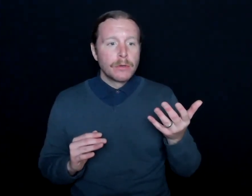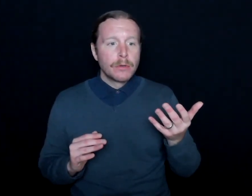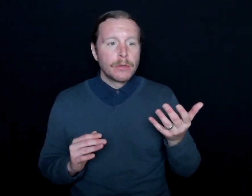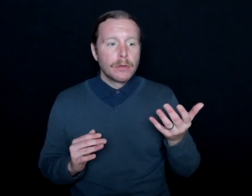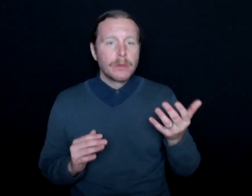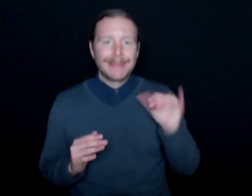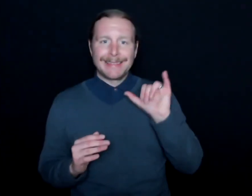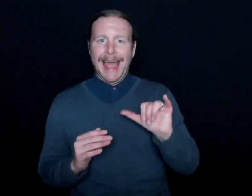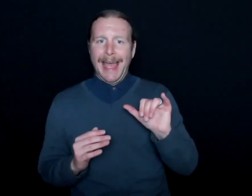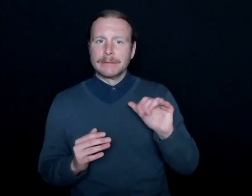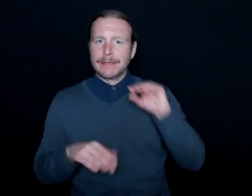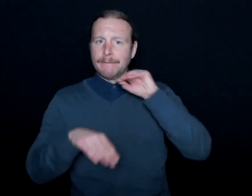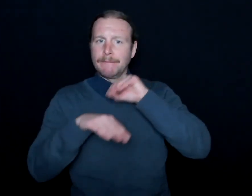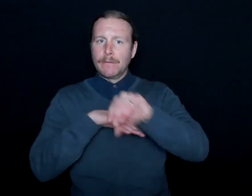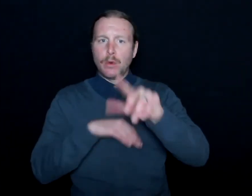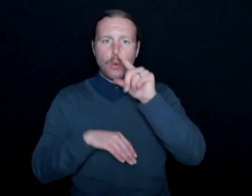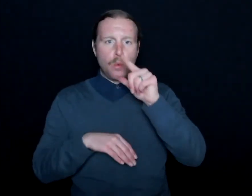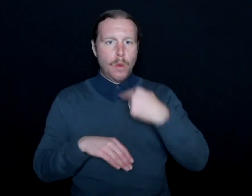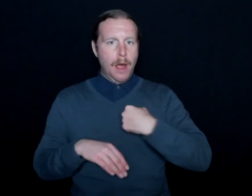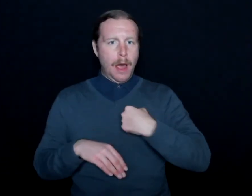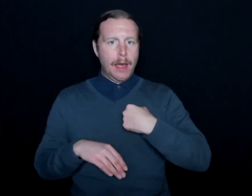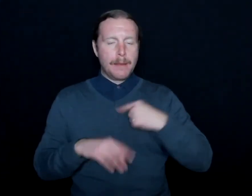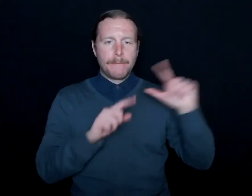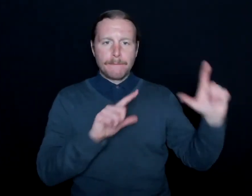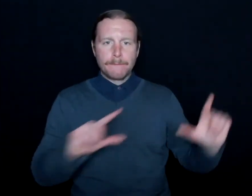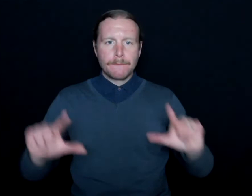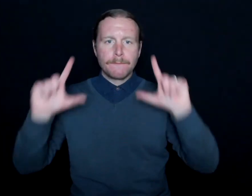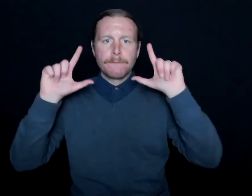that shaped my lens and how I viewed the deaf community.